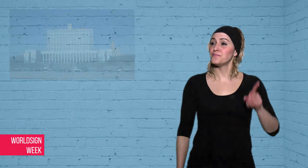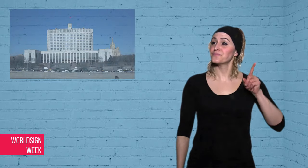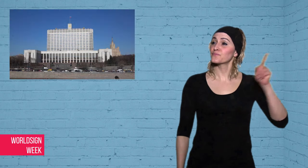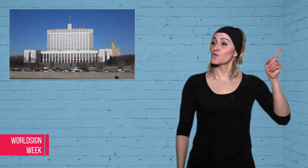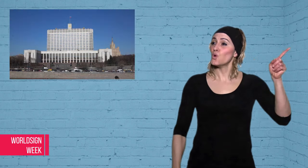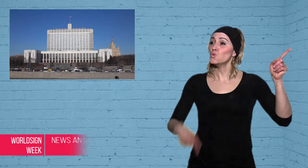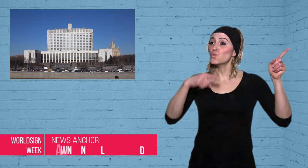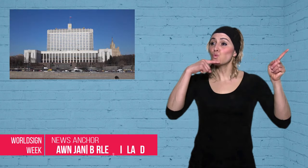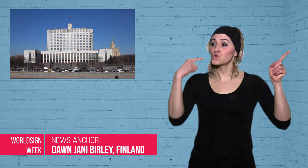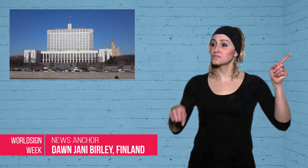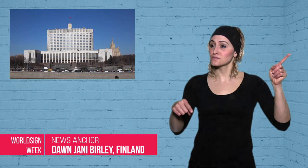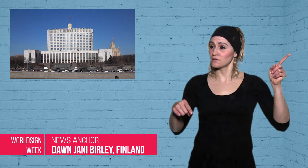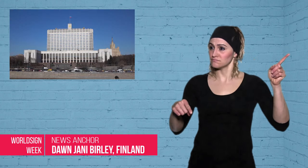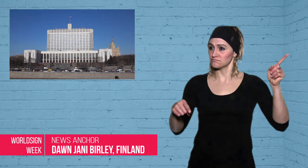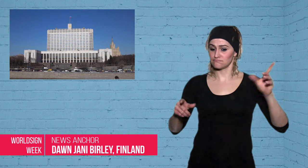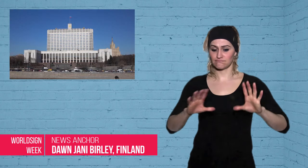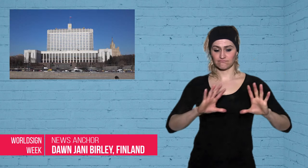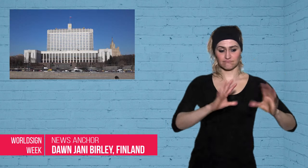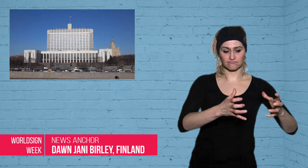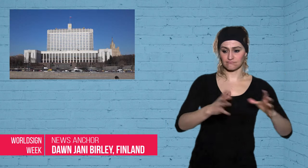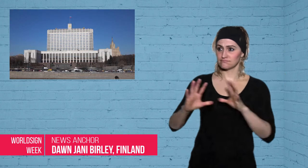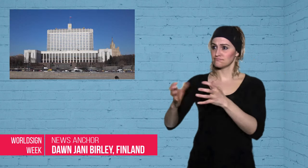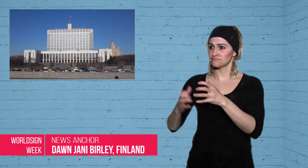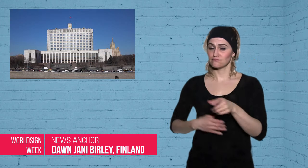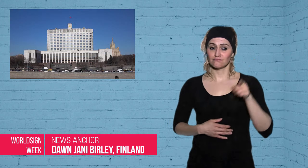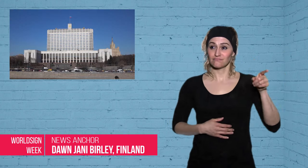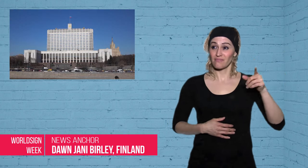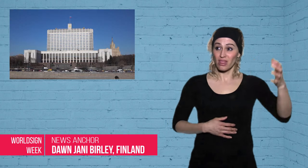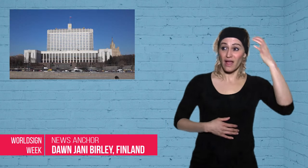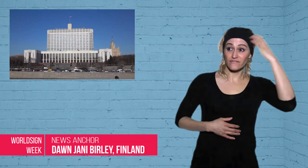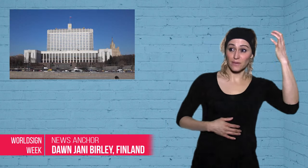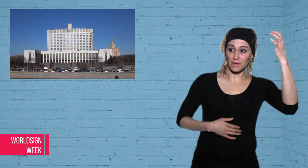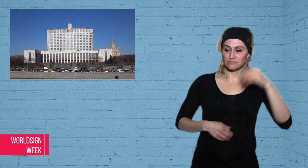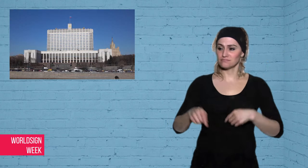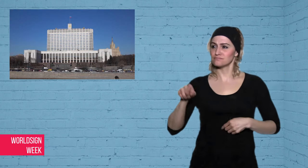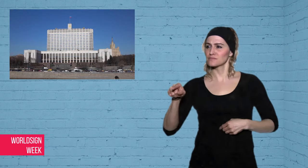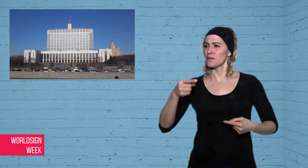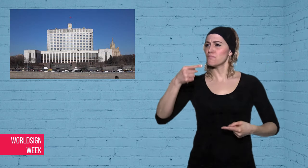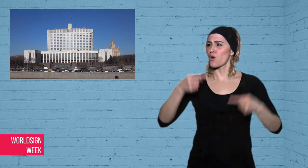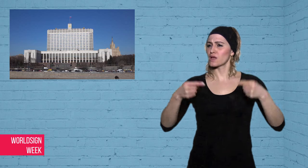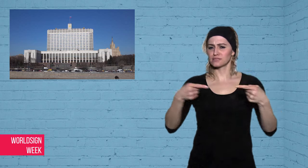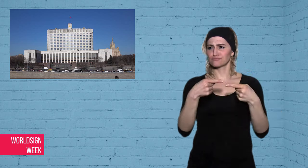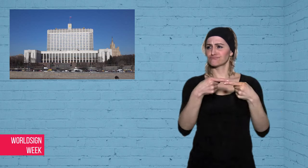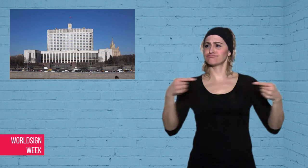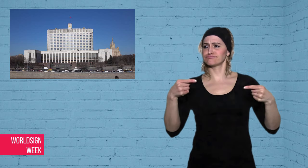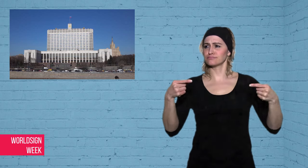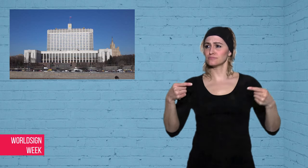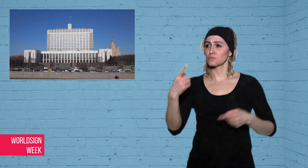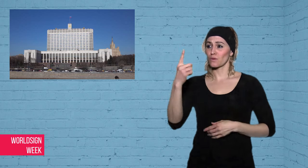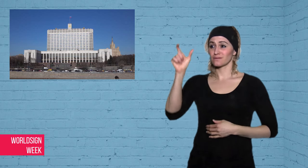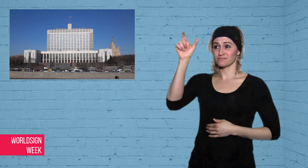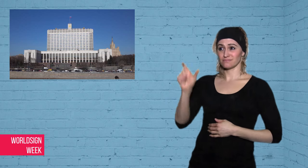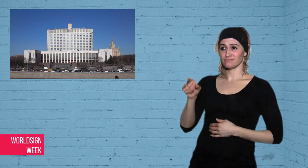Dawn: Vladimir Kara-Murza, an outspoken